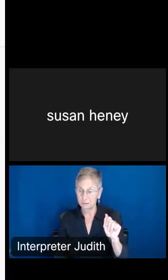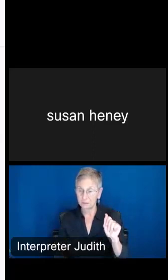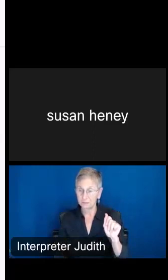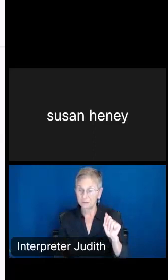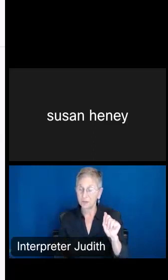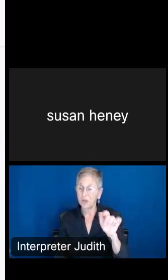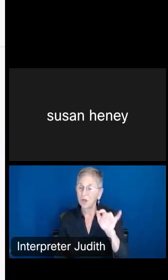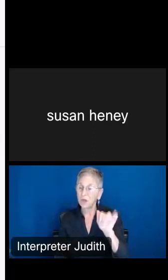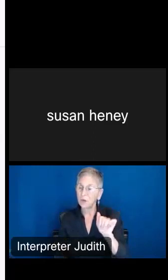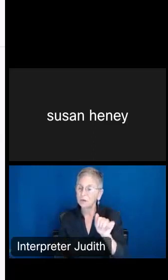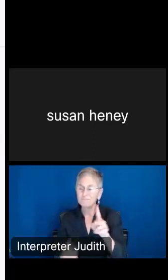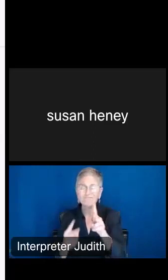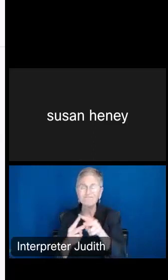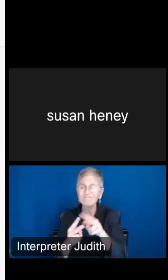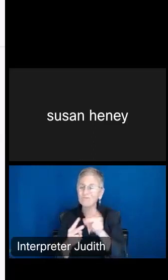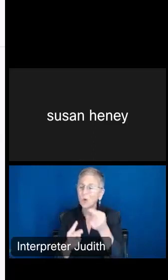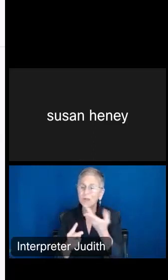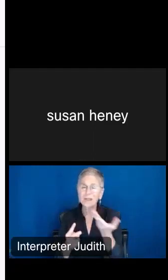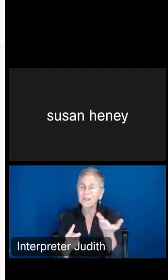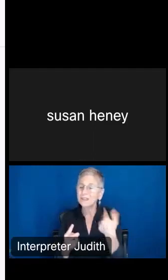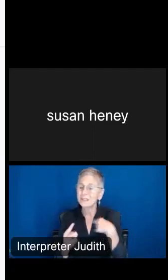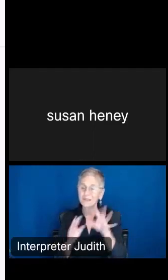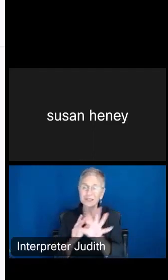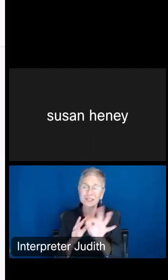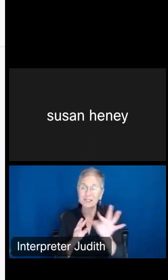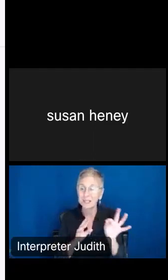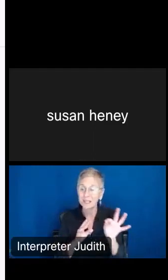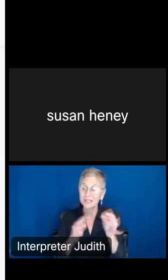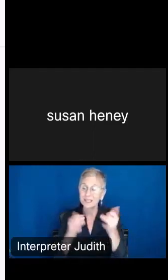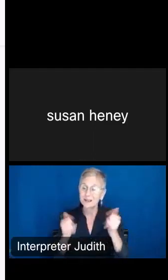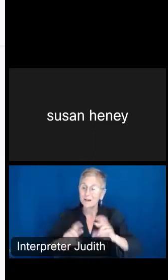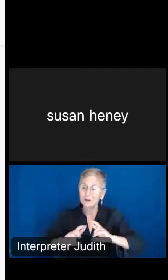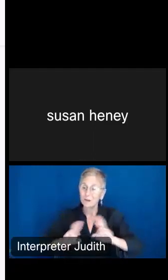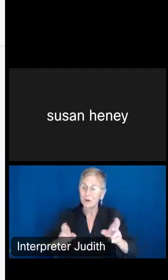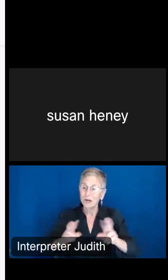only two things that I had to select here, so now I'm ready to go and start my search.